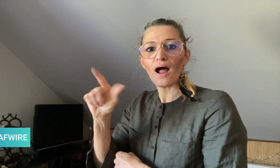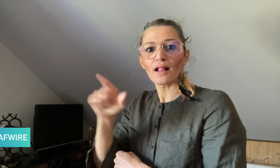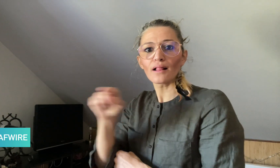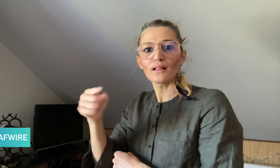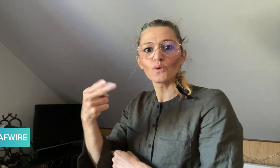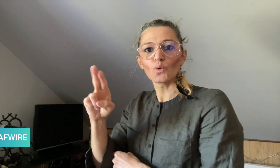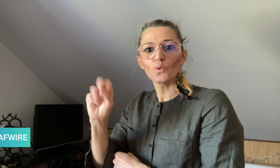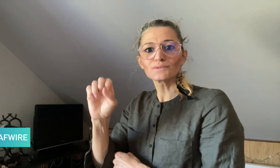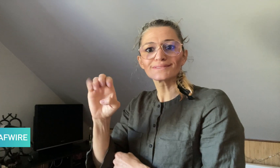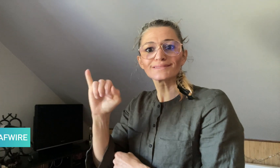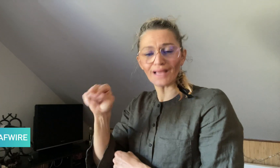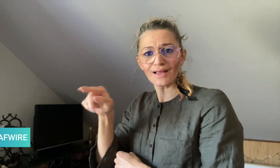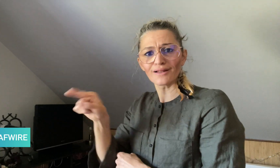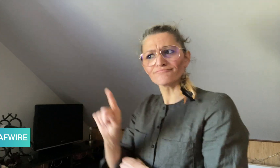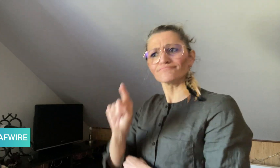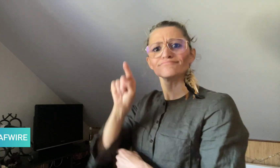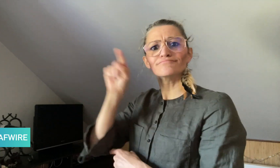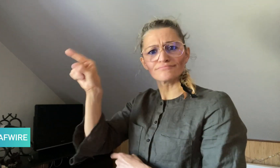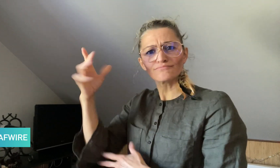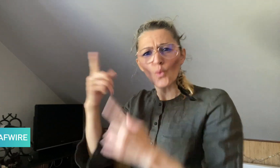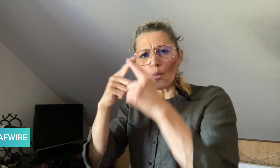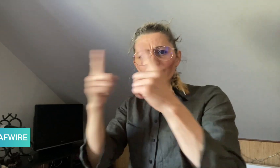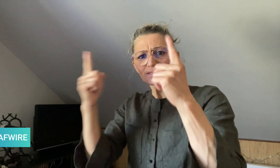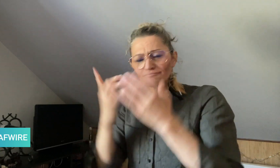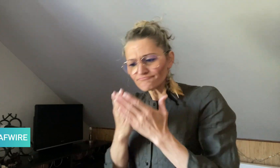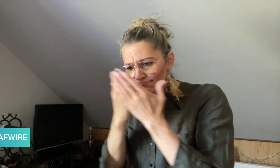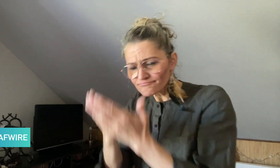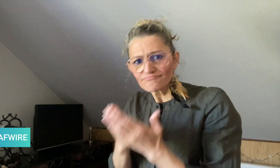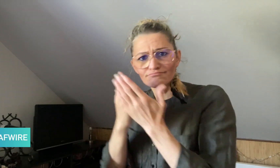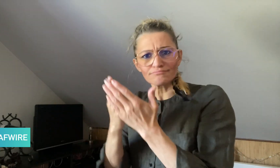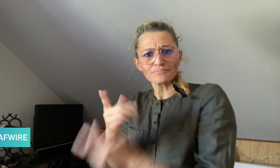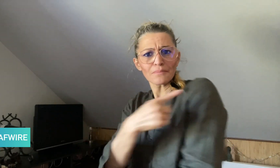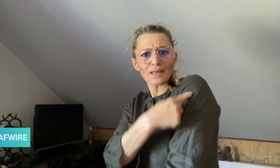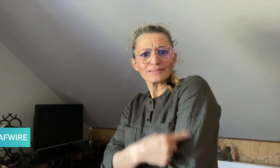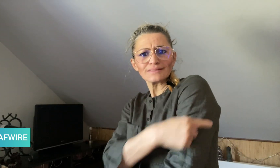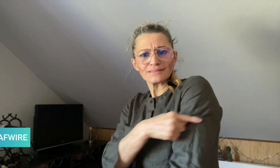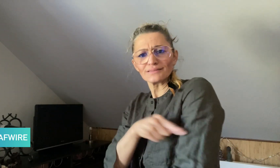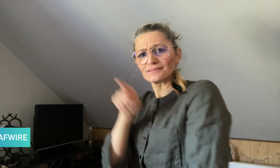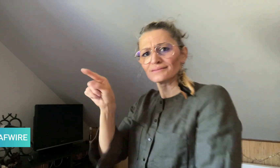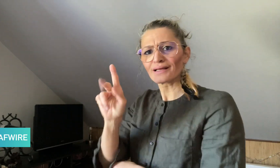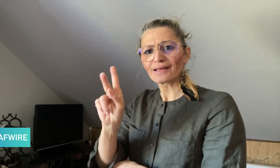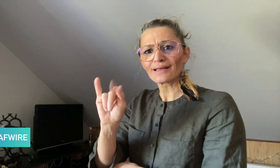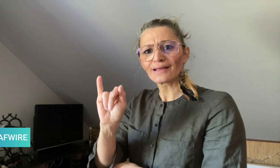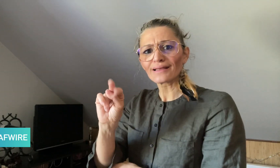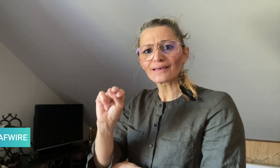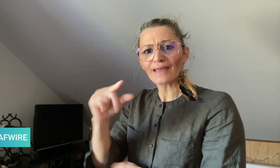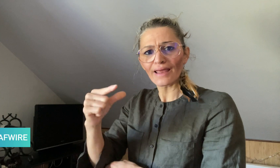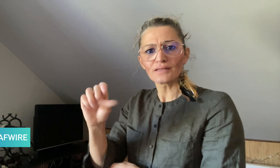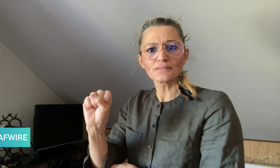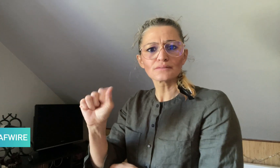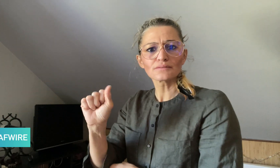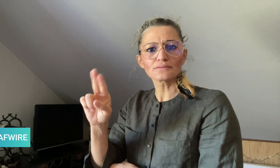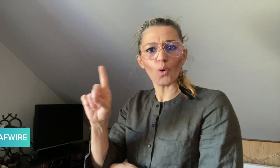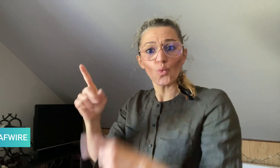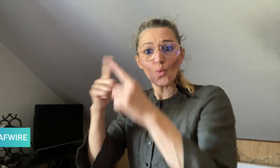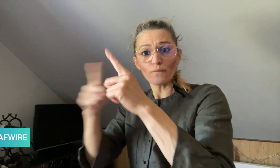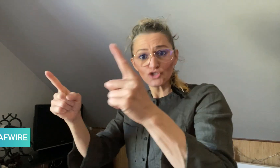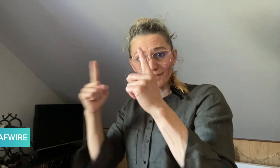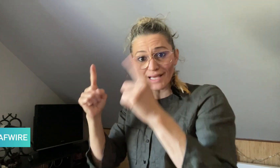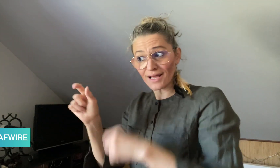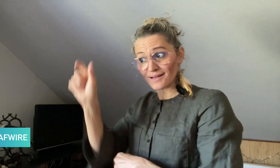Renad Al-Hussein, has developed a special sensor adaptor that